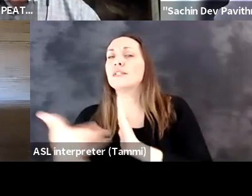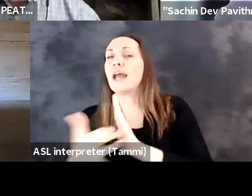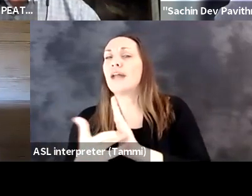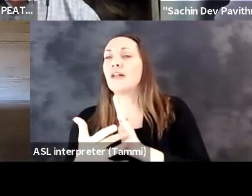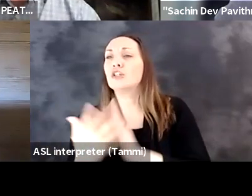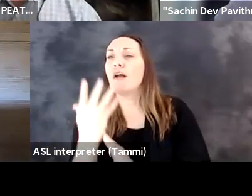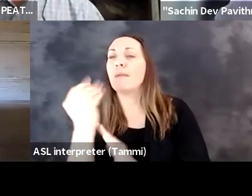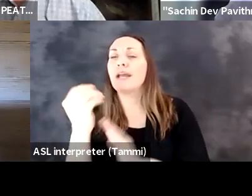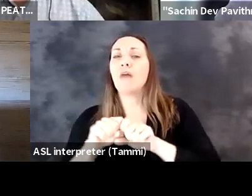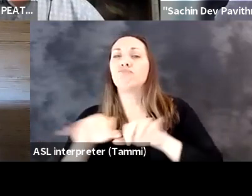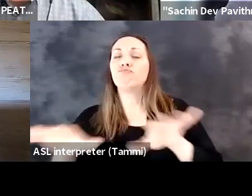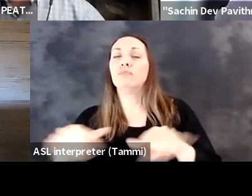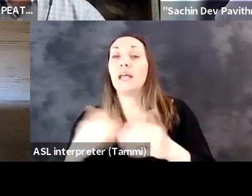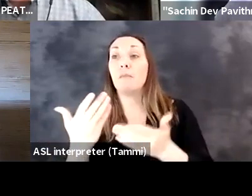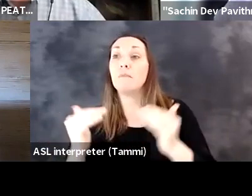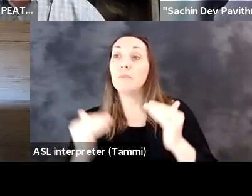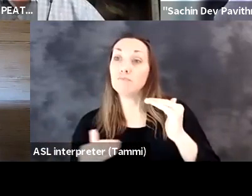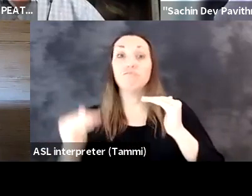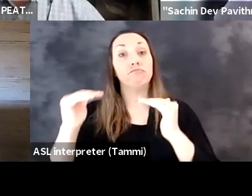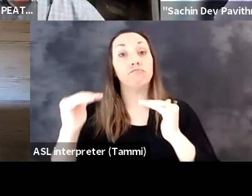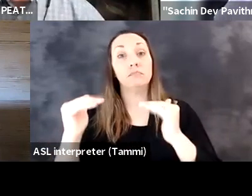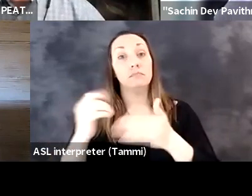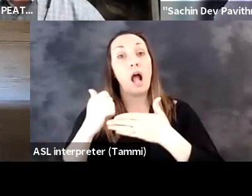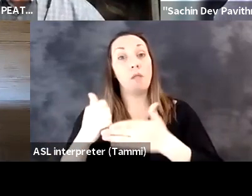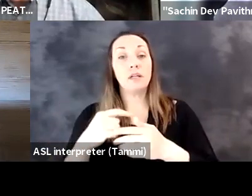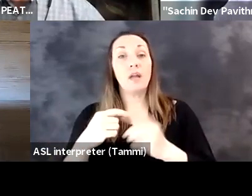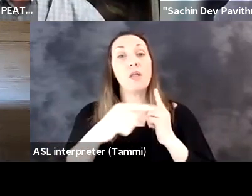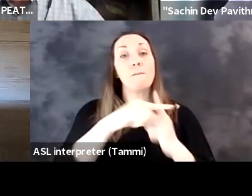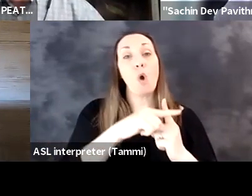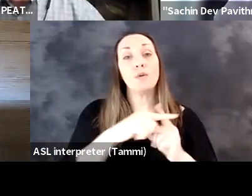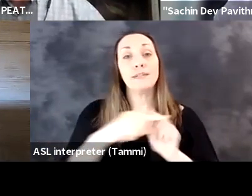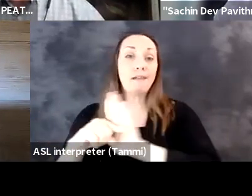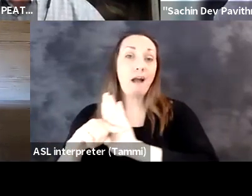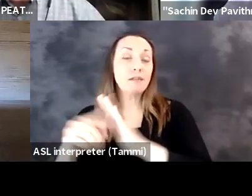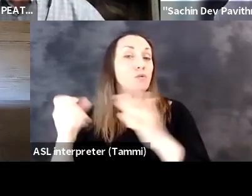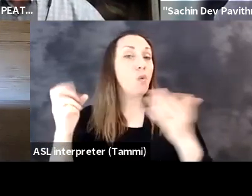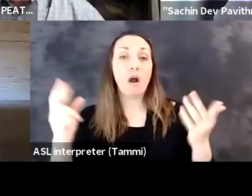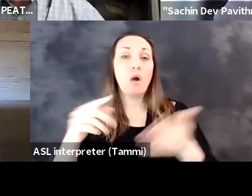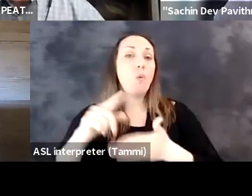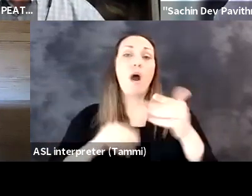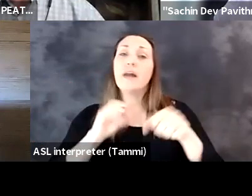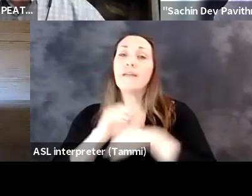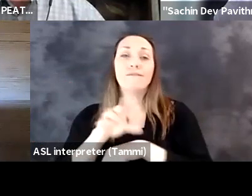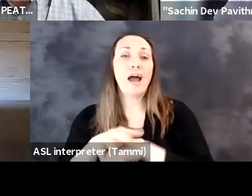do you see about the new technologies that are coming out that might be leveling the playing field?